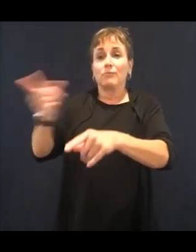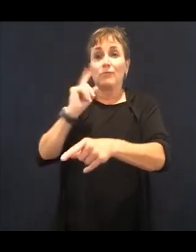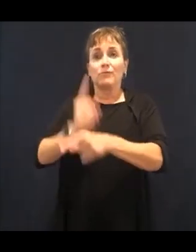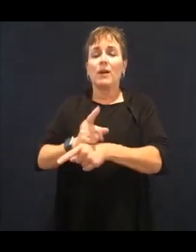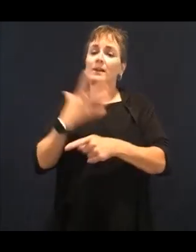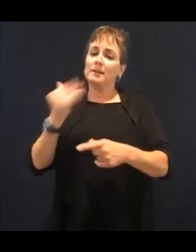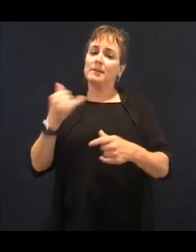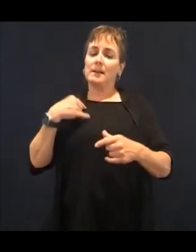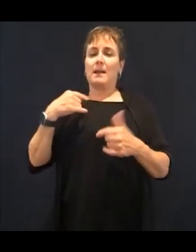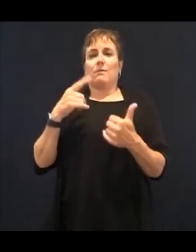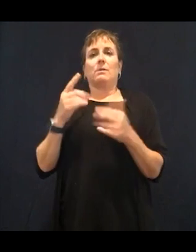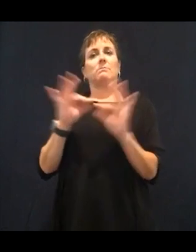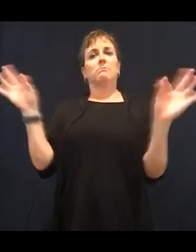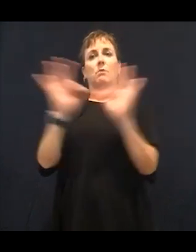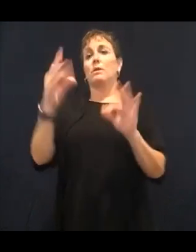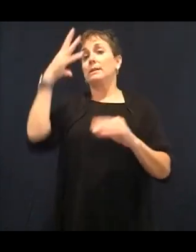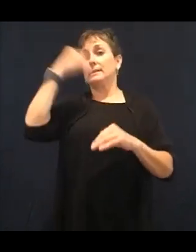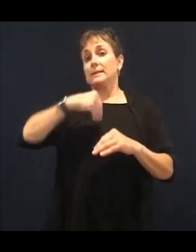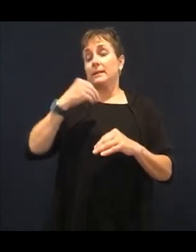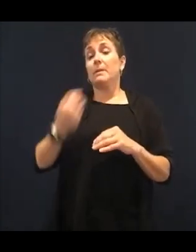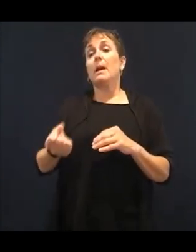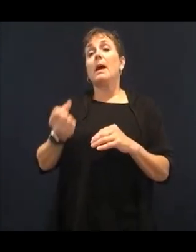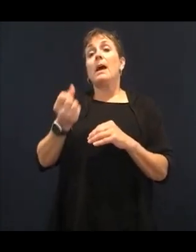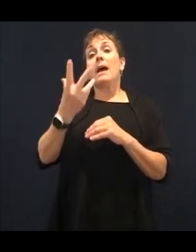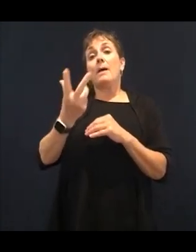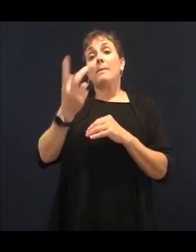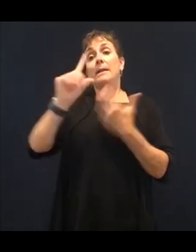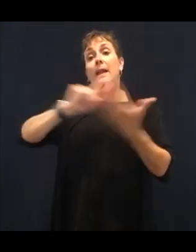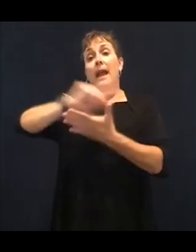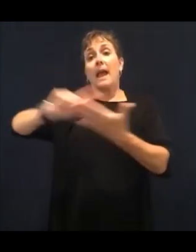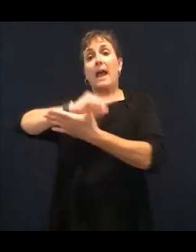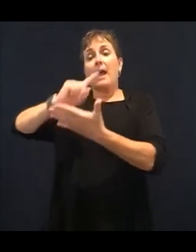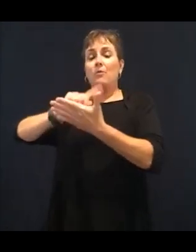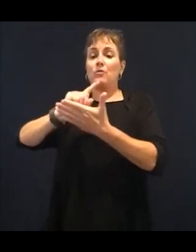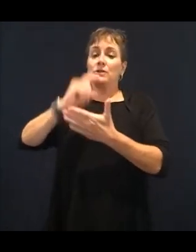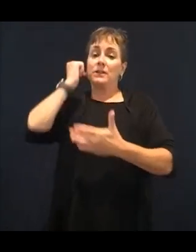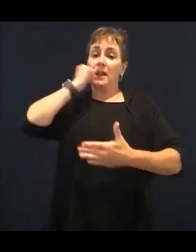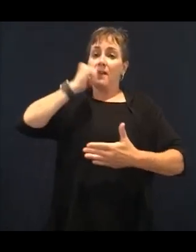important to our recovery and repair of ourselves in our